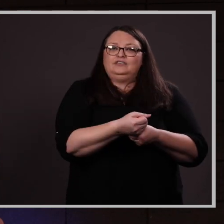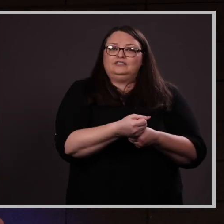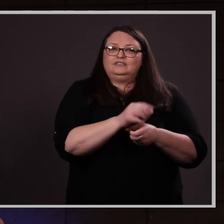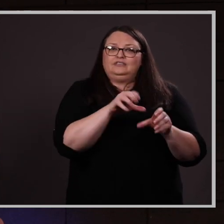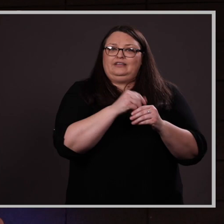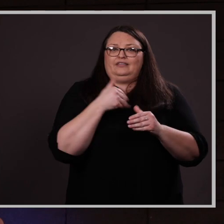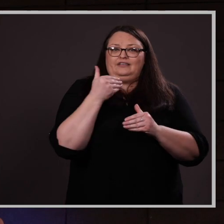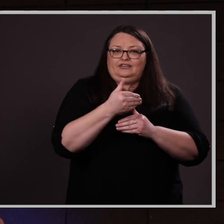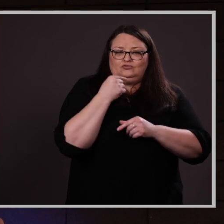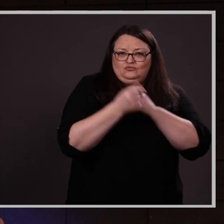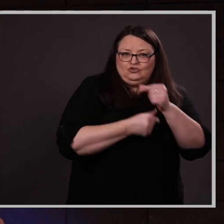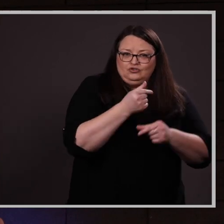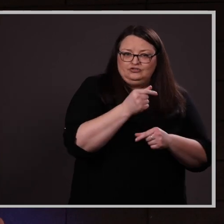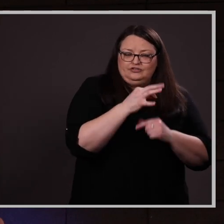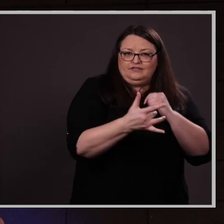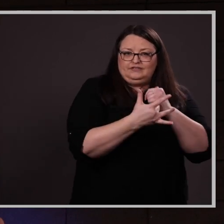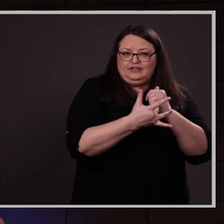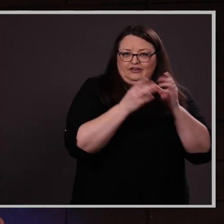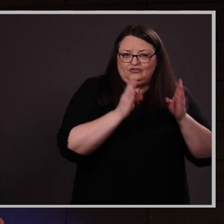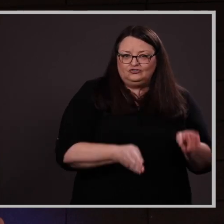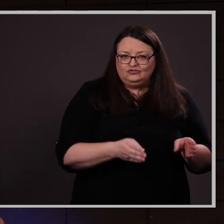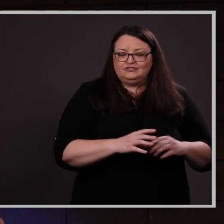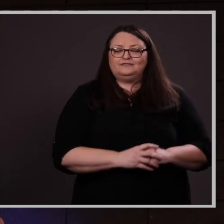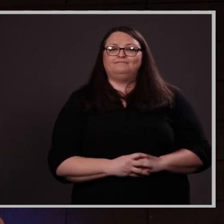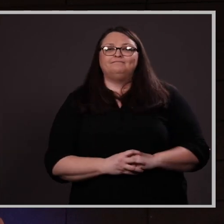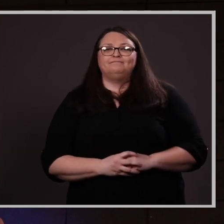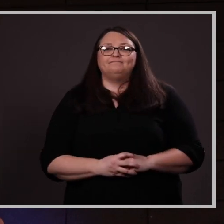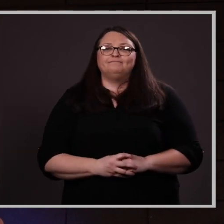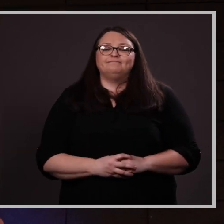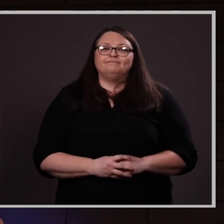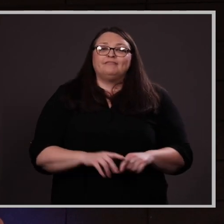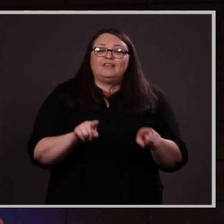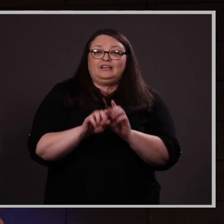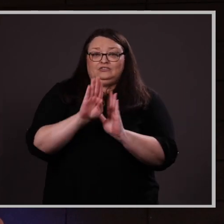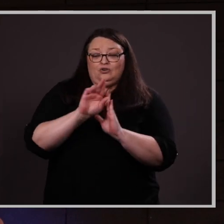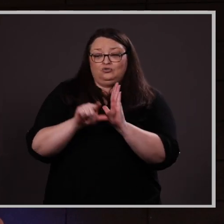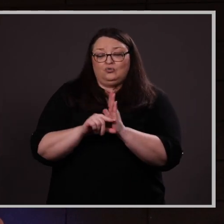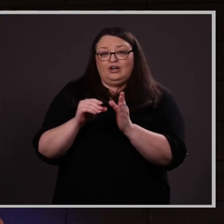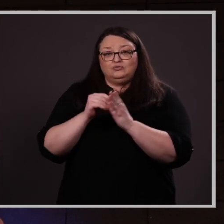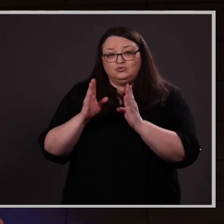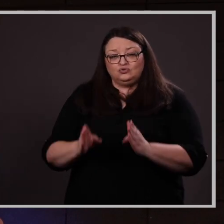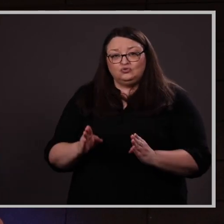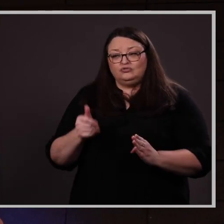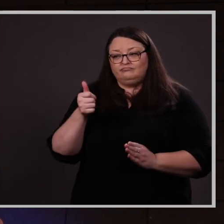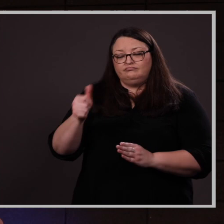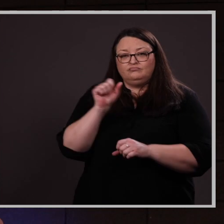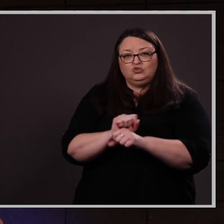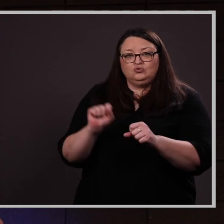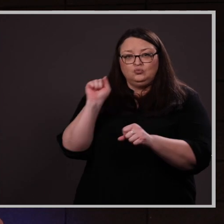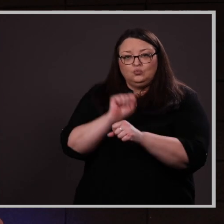in the next generation of technologists. As an undergraduate student, Kaitlyn worked